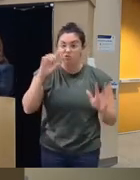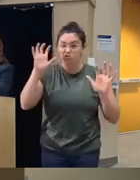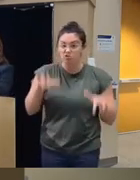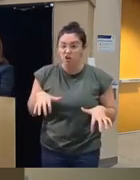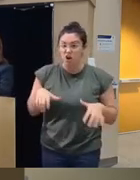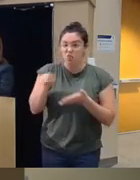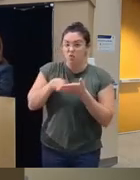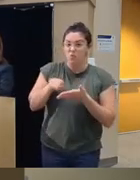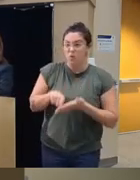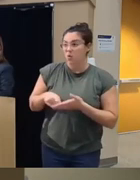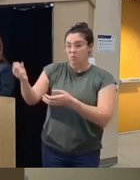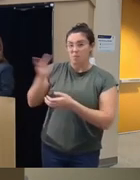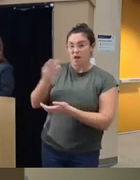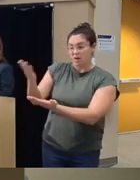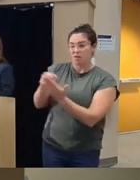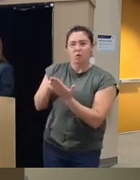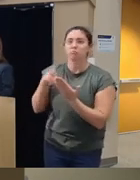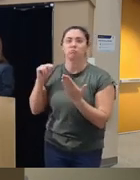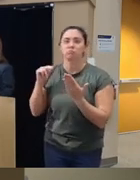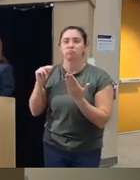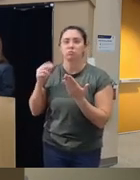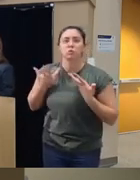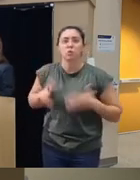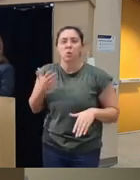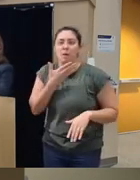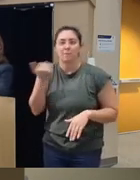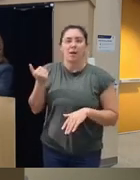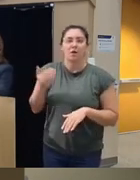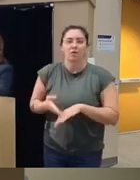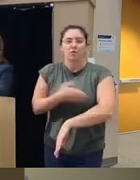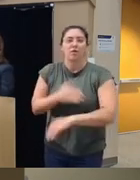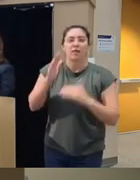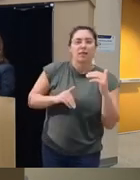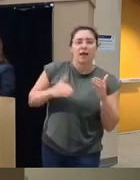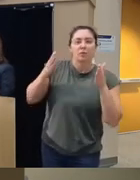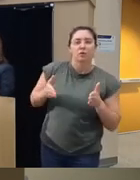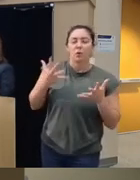and they like no no no no we don't want it to be better than the human we just wanted to be as good